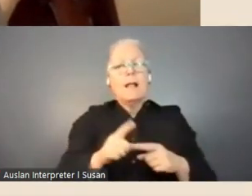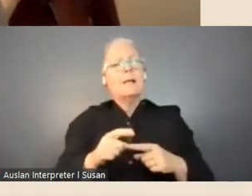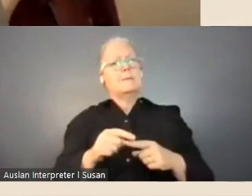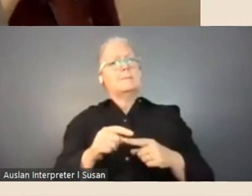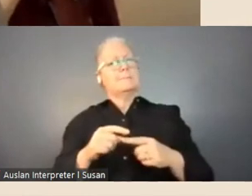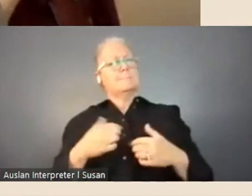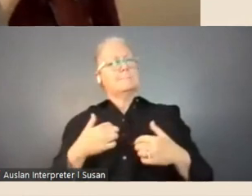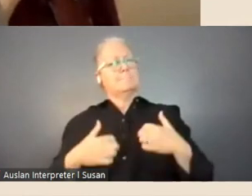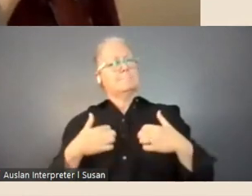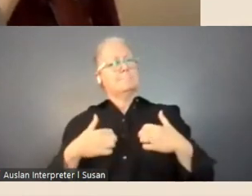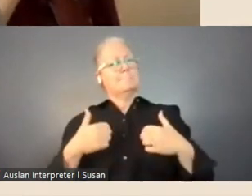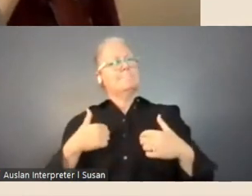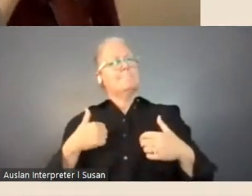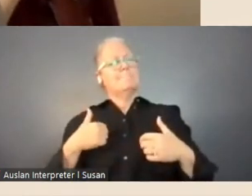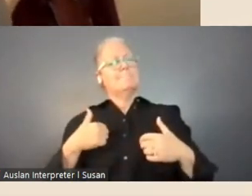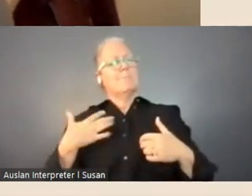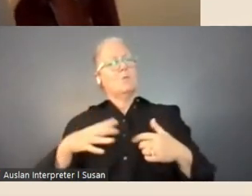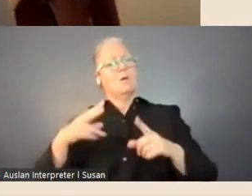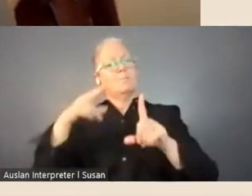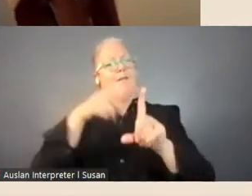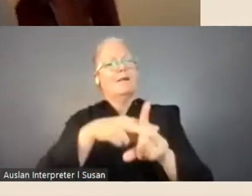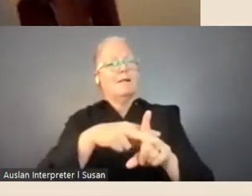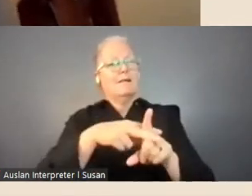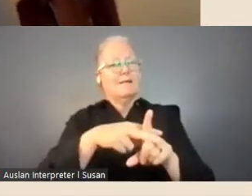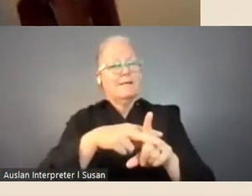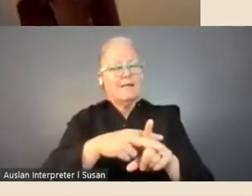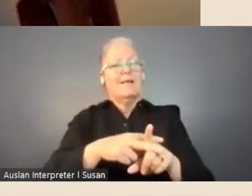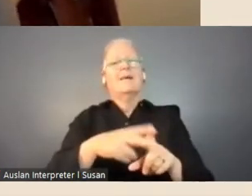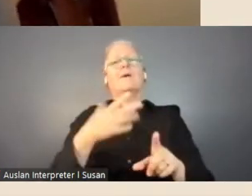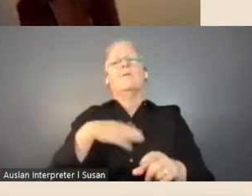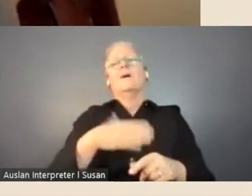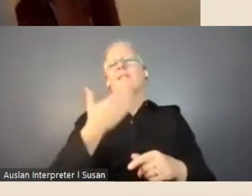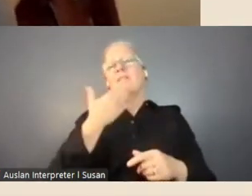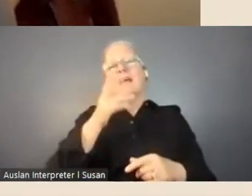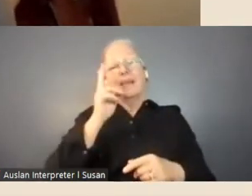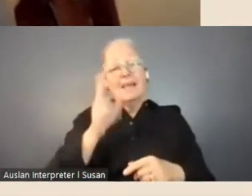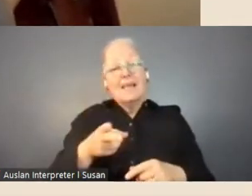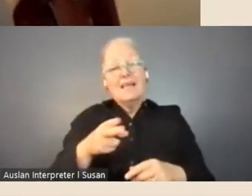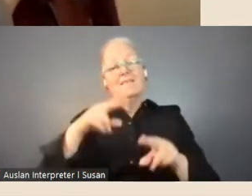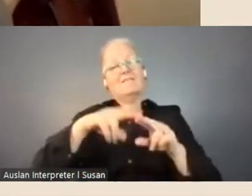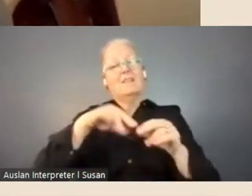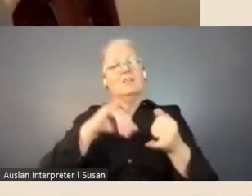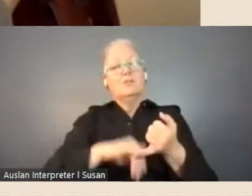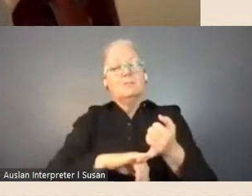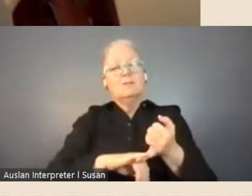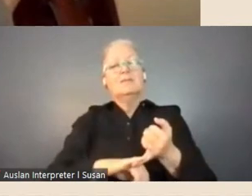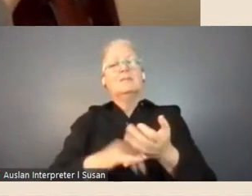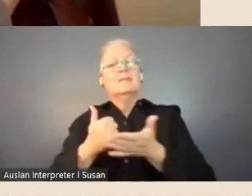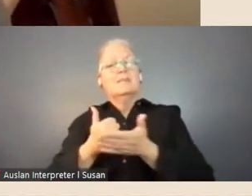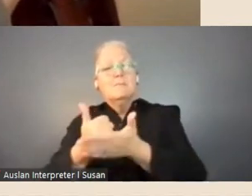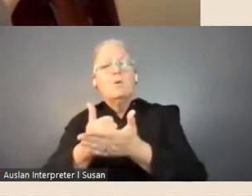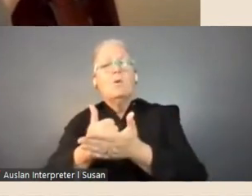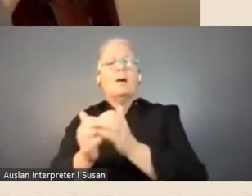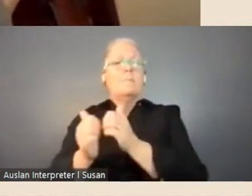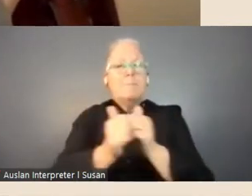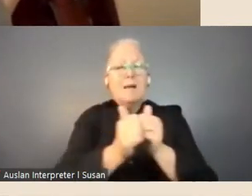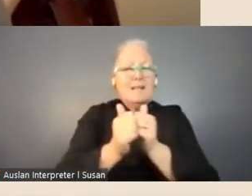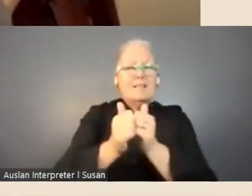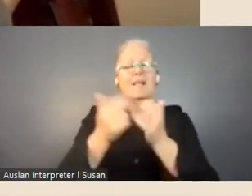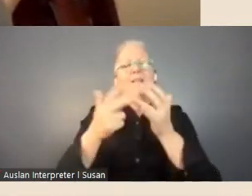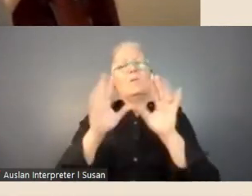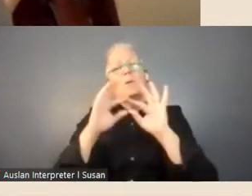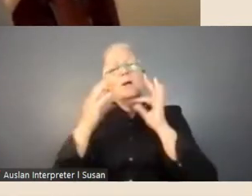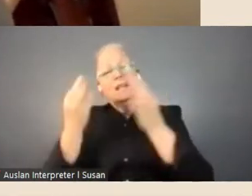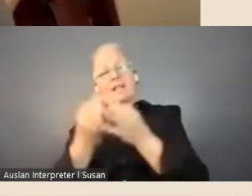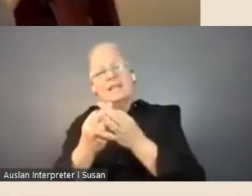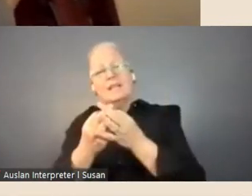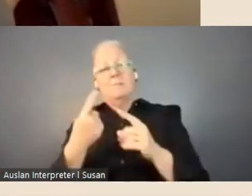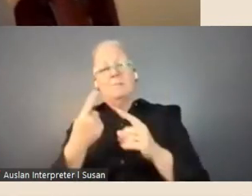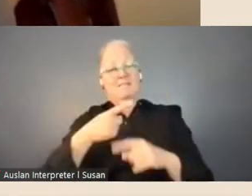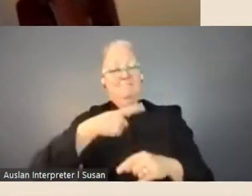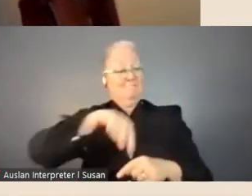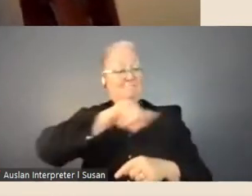I also want to once again thank the fellowship supporters, partners, other organisations, and my colleagues who've joined me here today